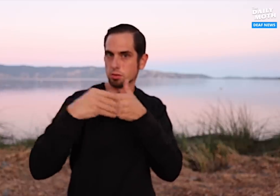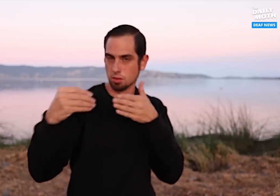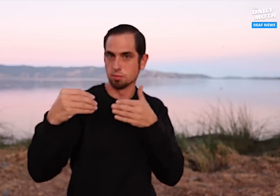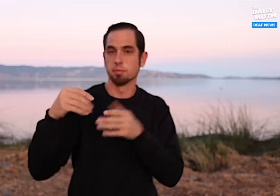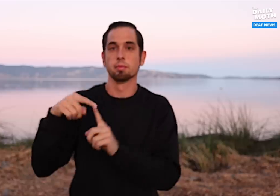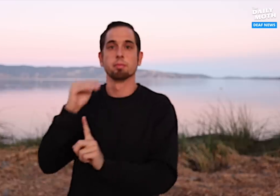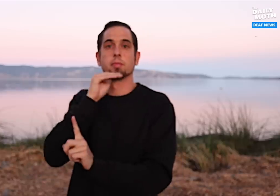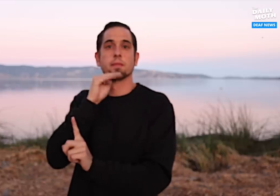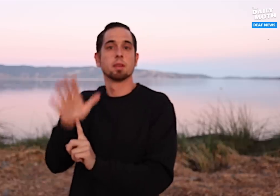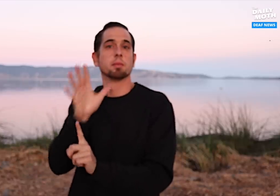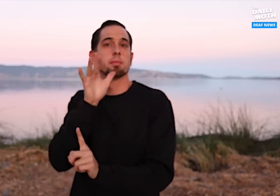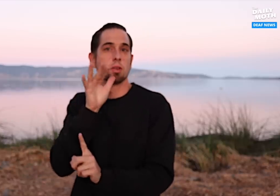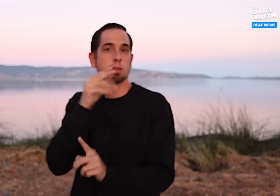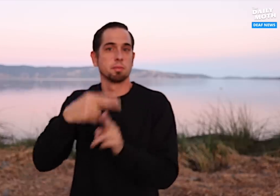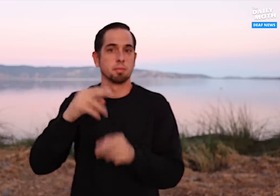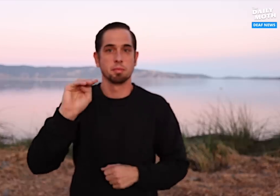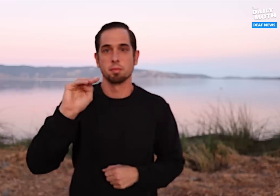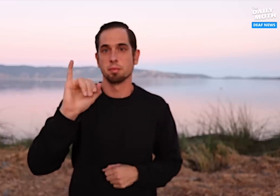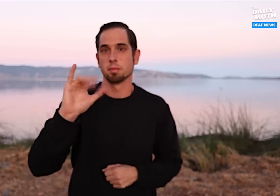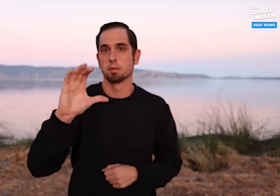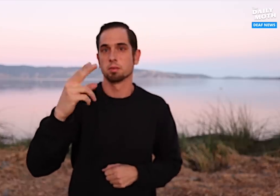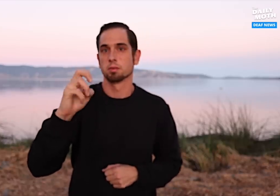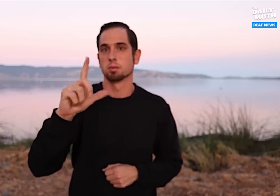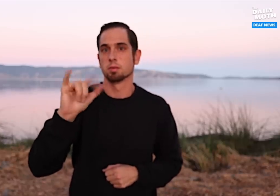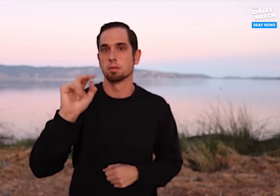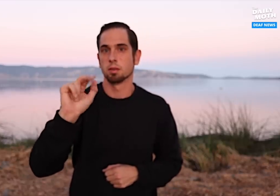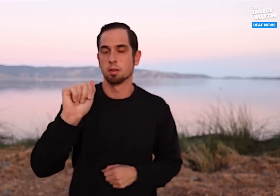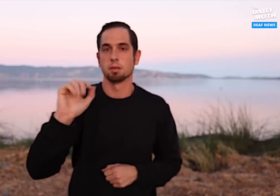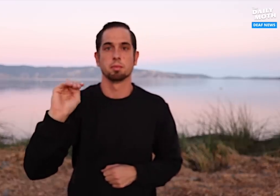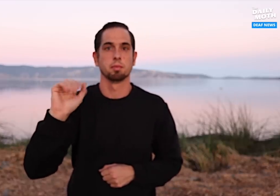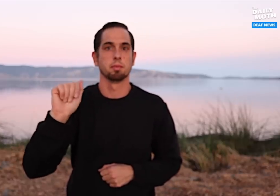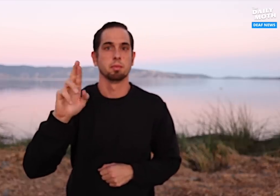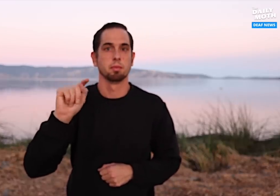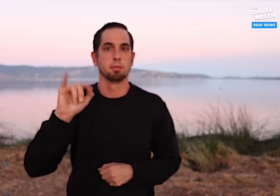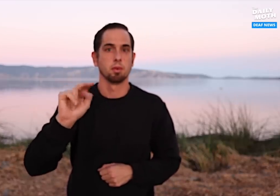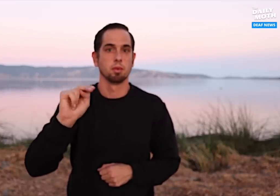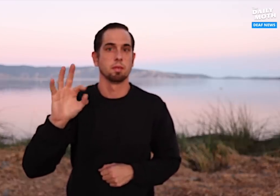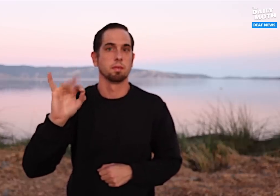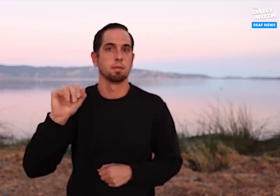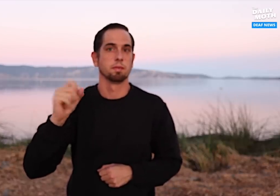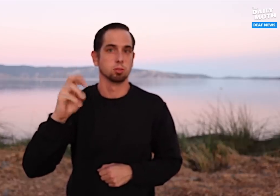Mavrick’s mother, Michelina Martin-Fisher,